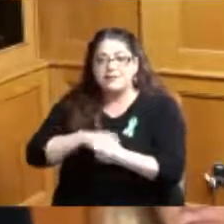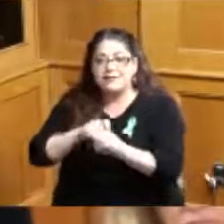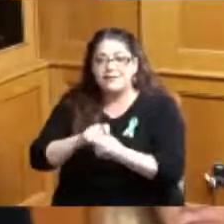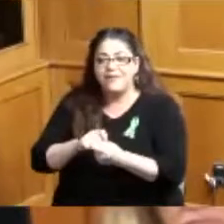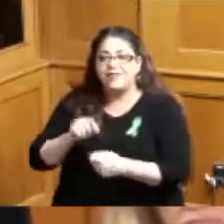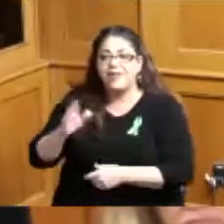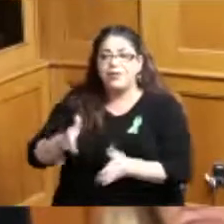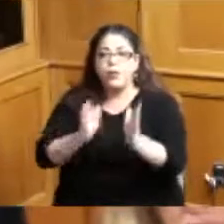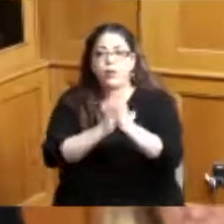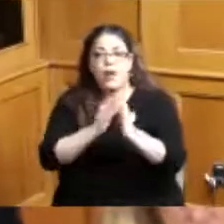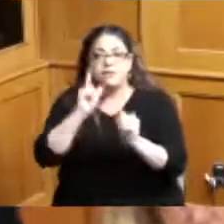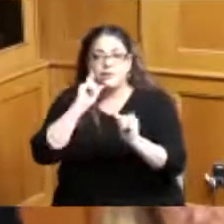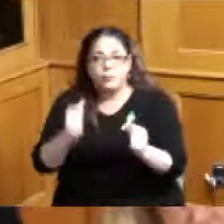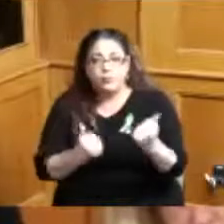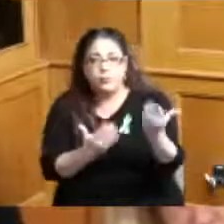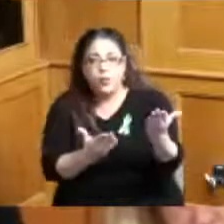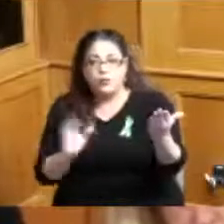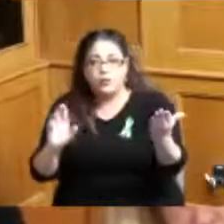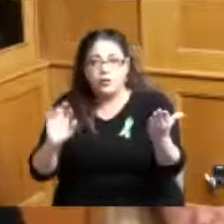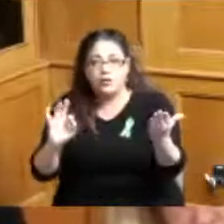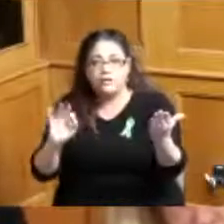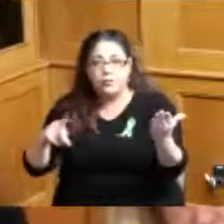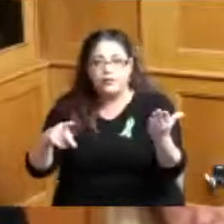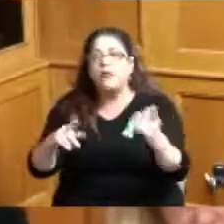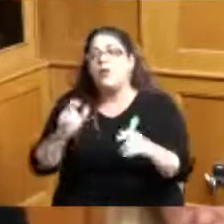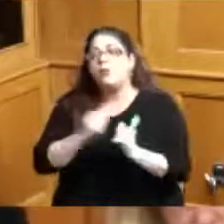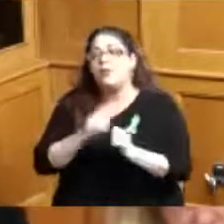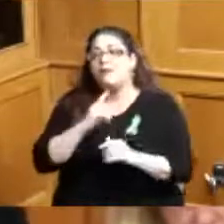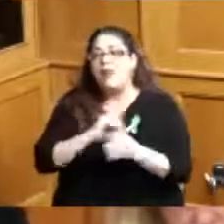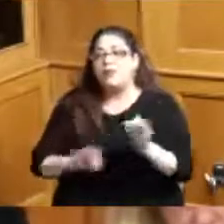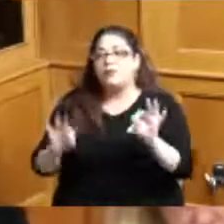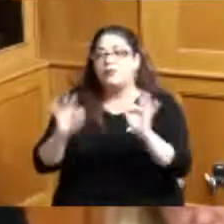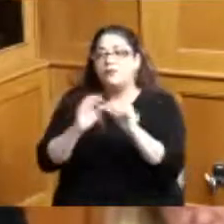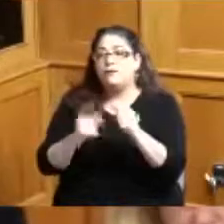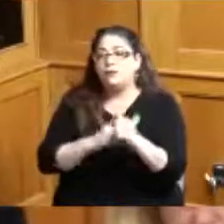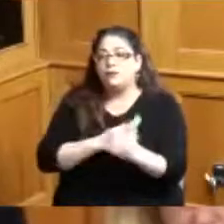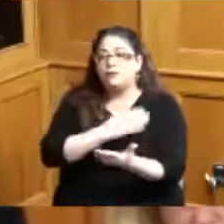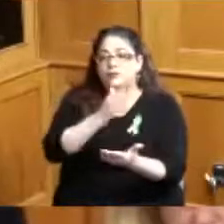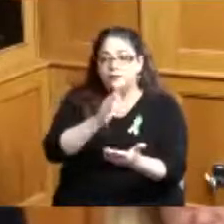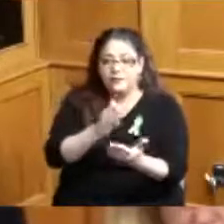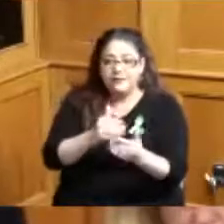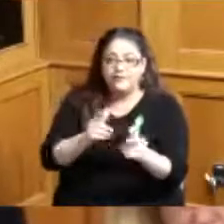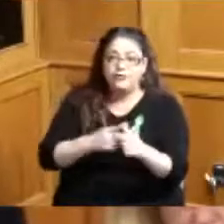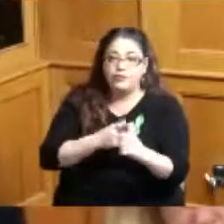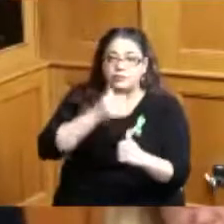and within the program recommendations would be a critical first step from our experience if these